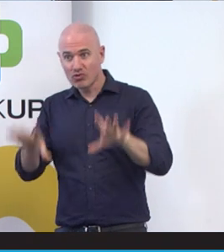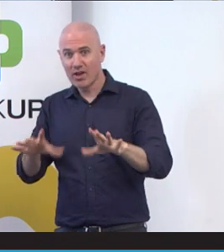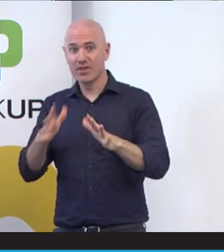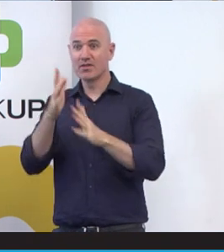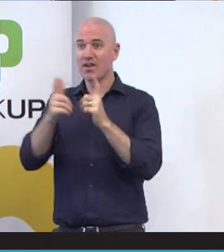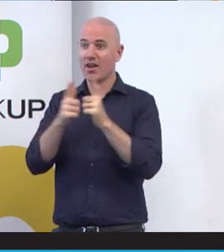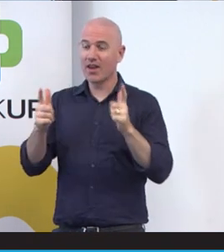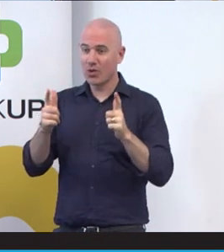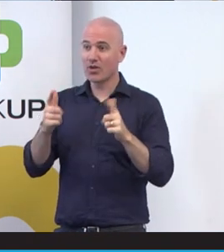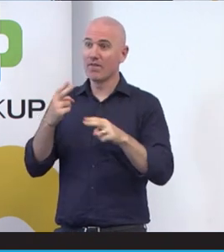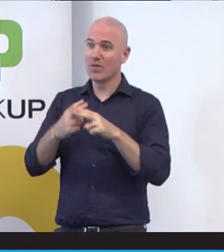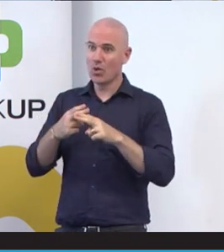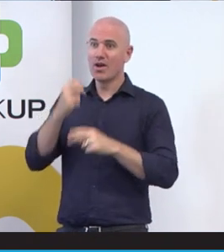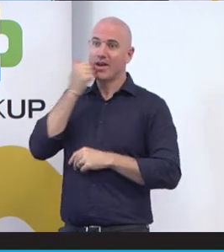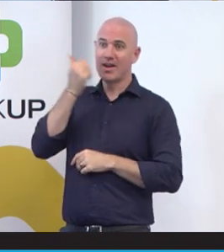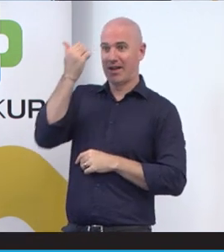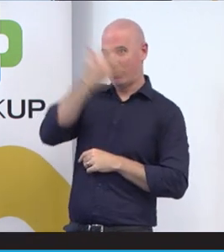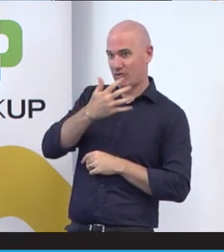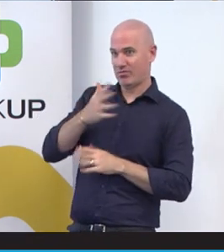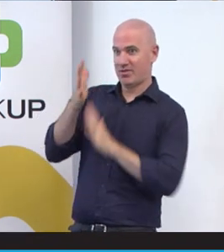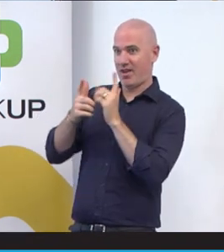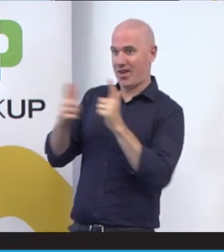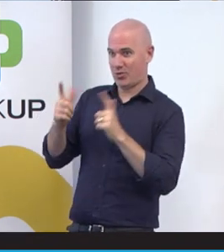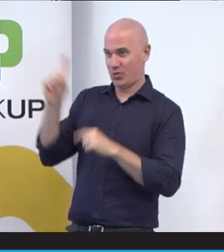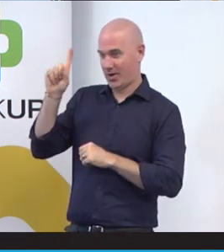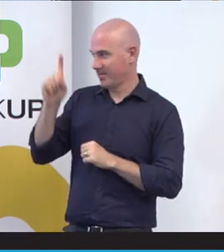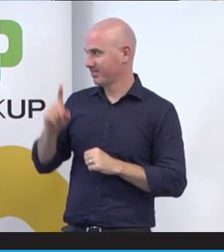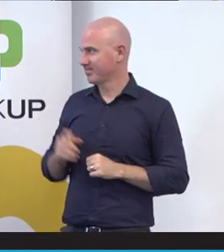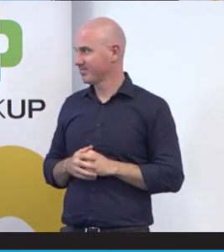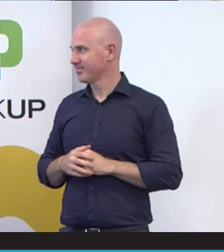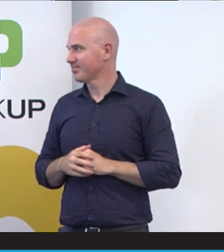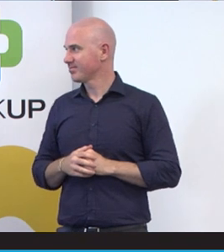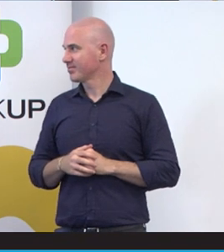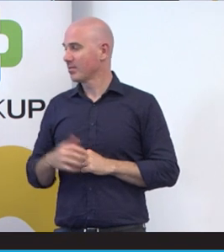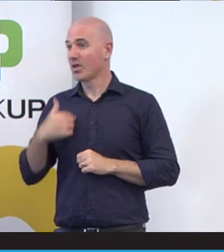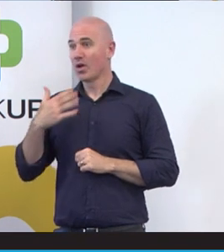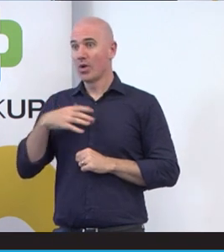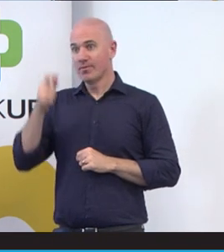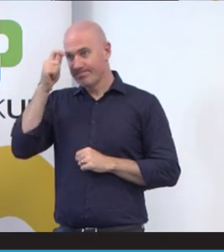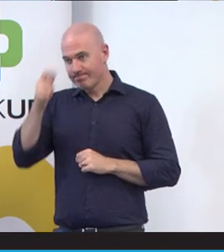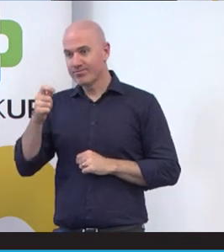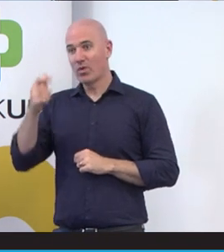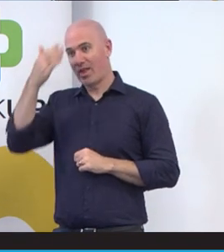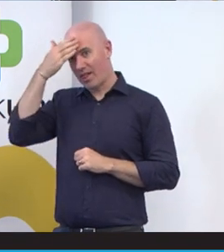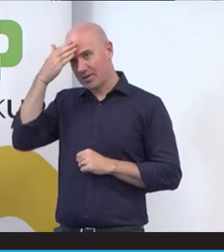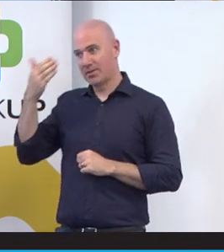of Australian Aboriginal sign language today I would love to pay respect to elders past present